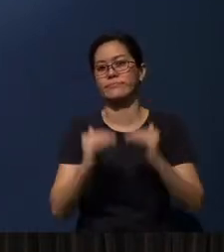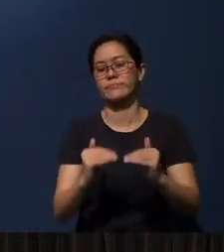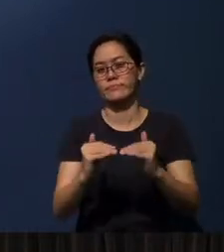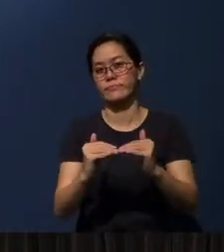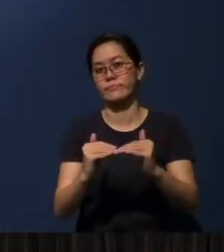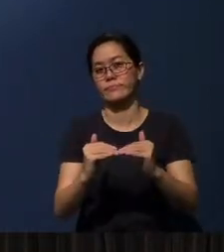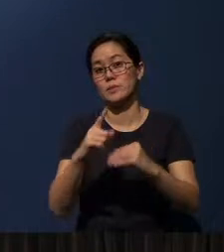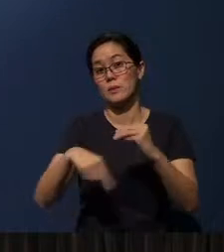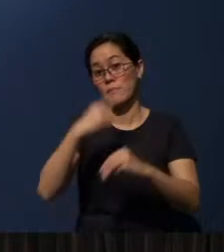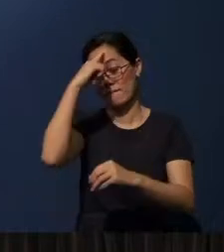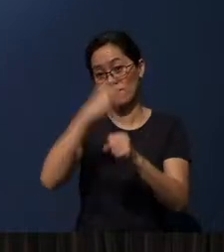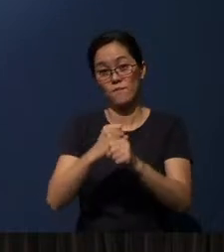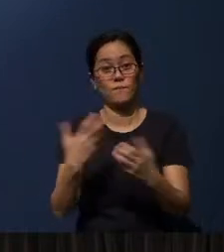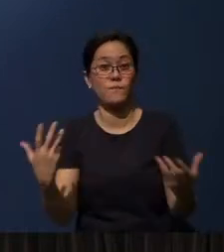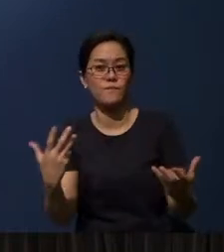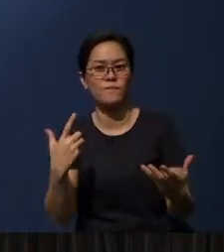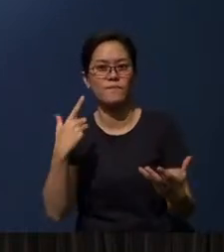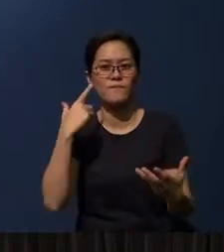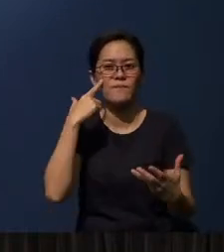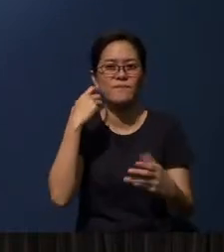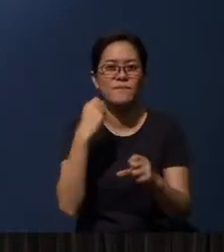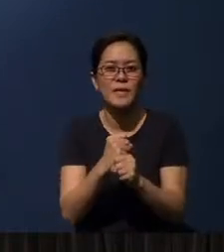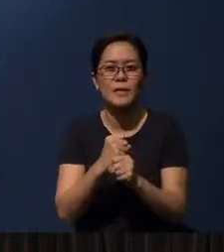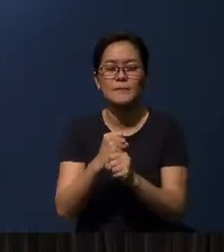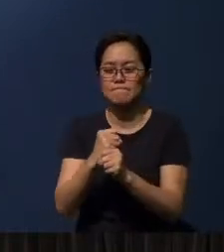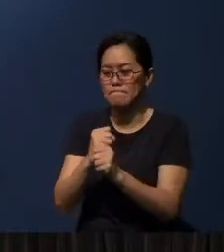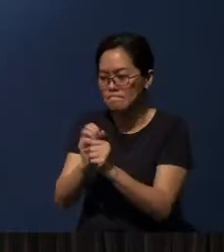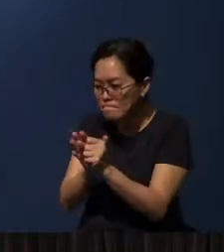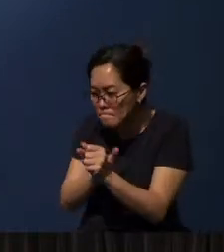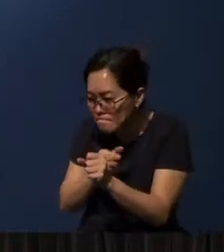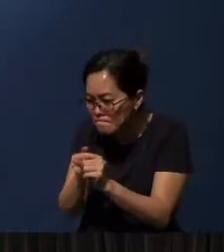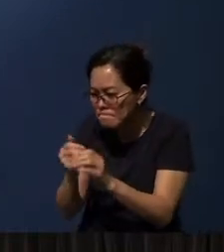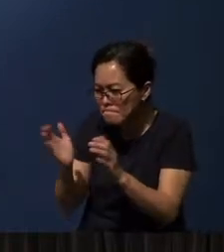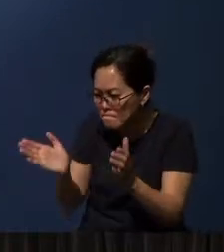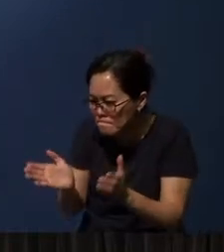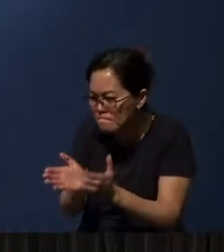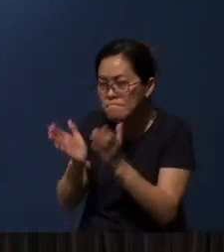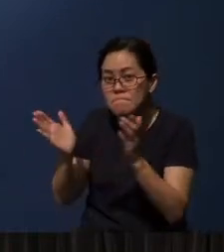It’s that faith needs to be nurtured. Faith needs to be nurtured.